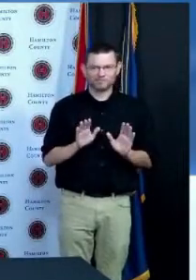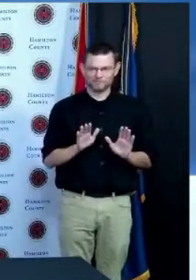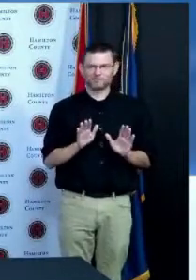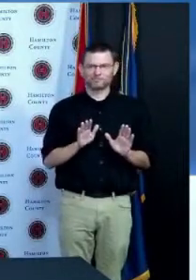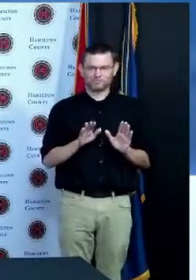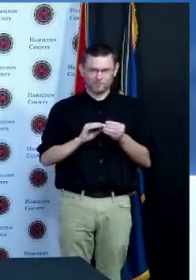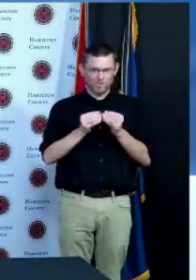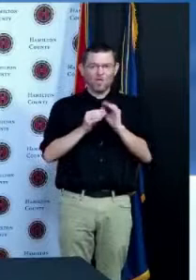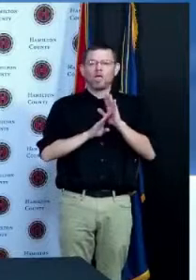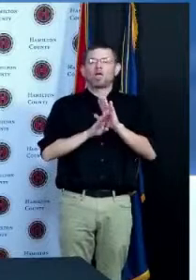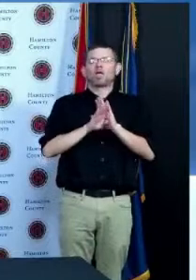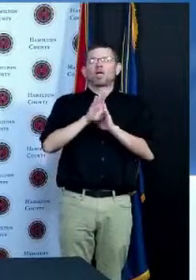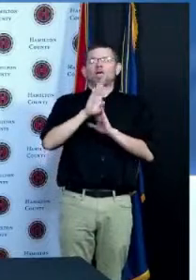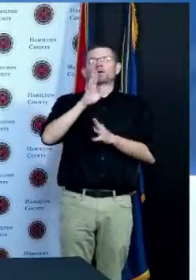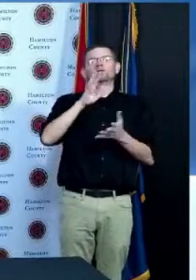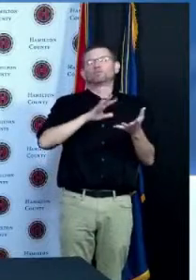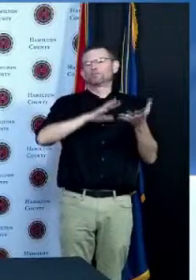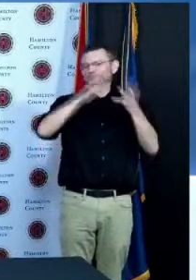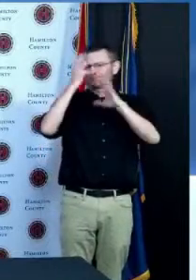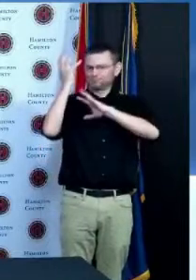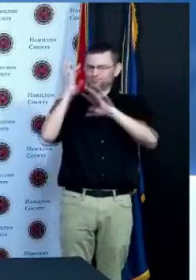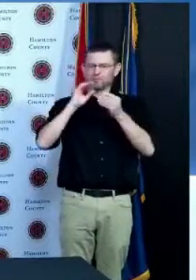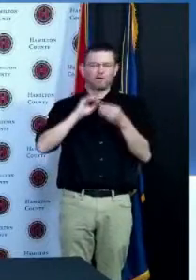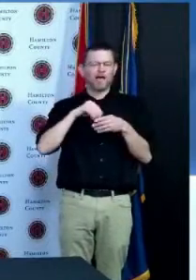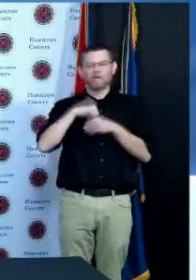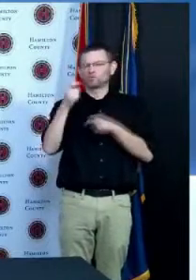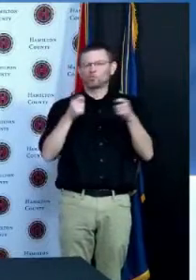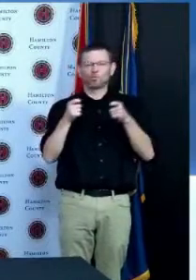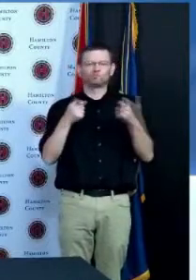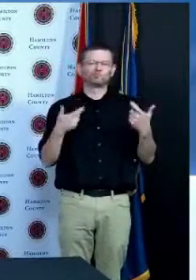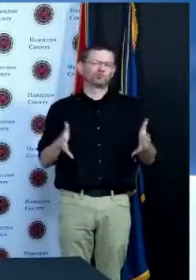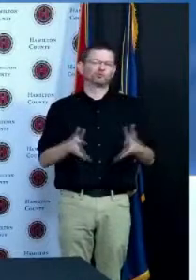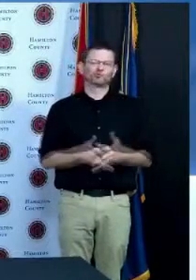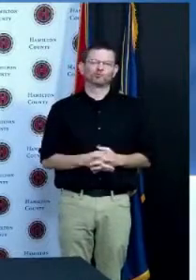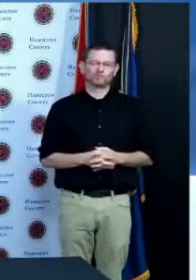on one of the talk shows this morning and she was asked whether a child who's six years old